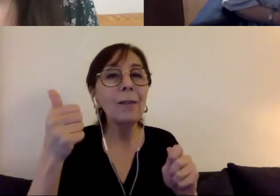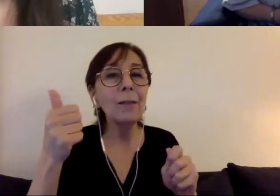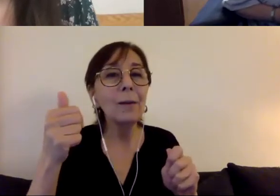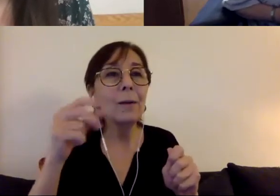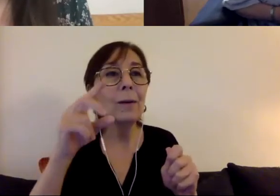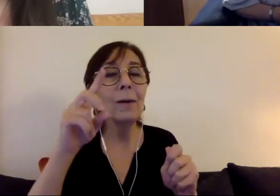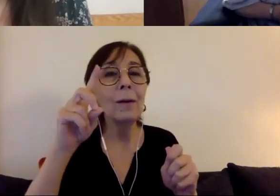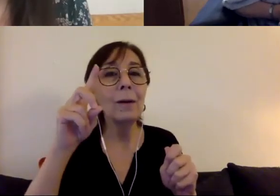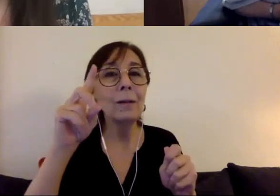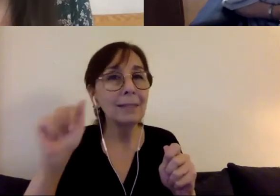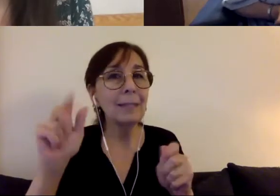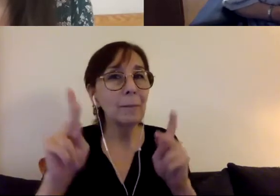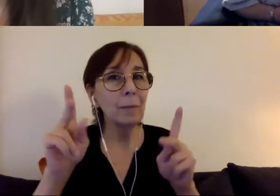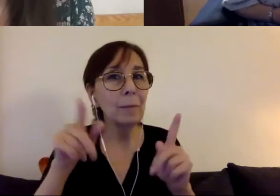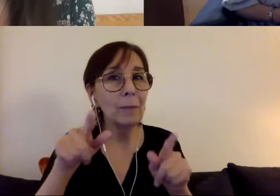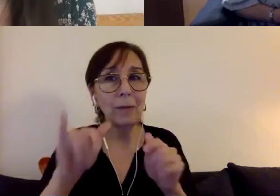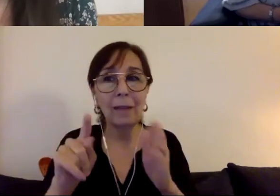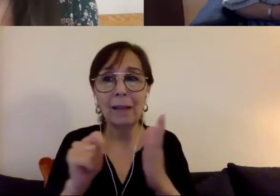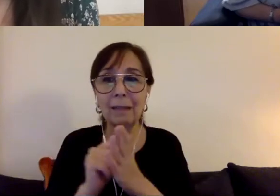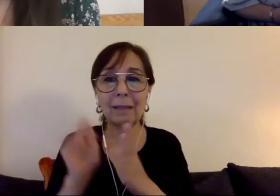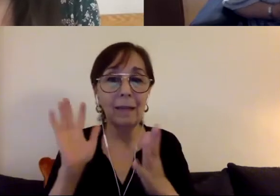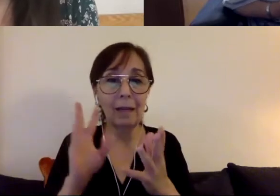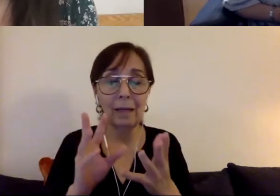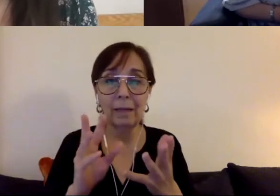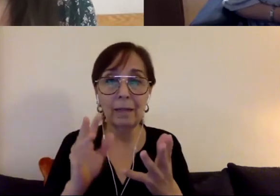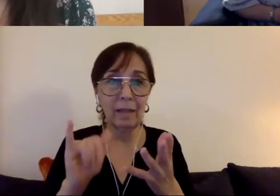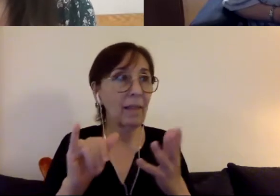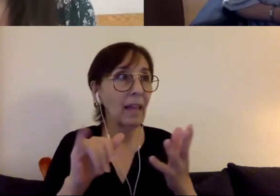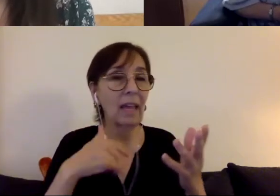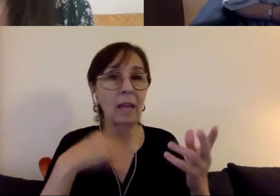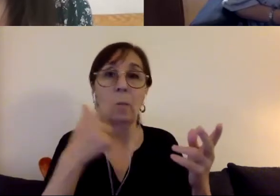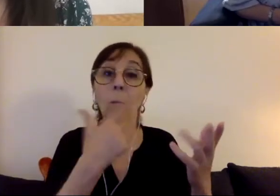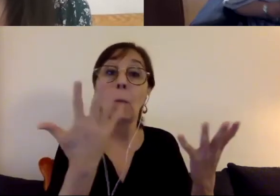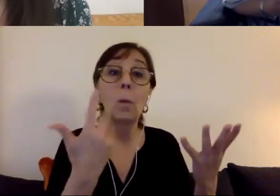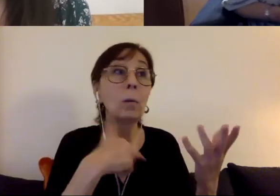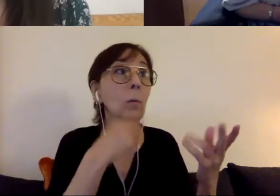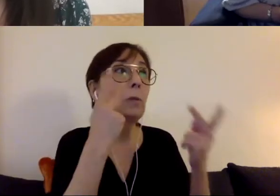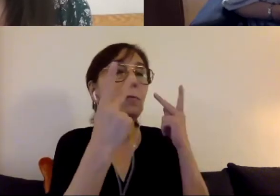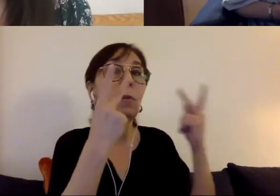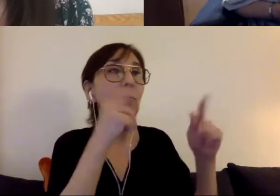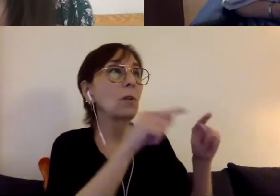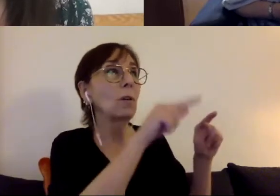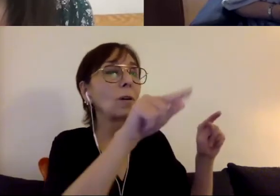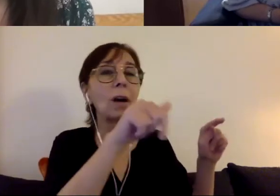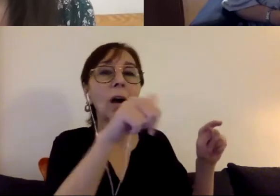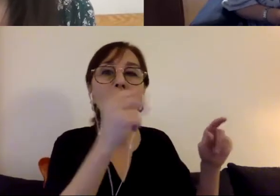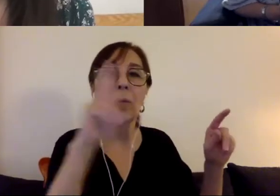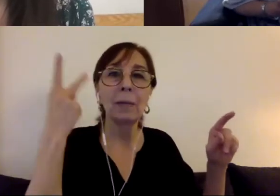time was very much being influenced by other movements. So the civil rights